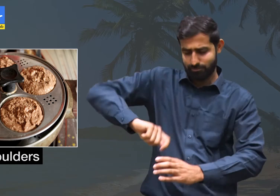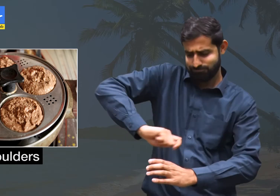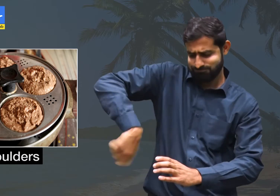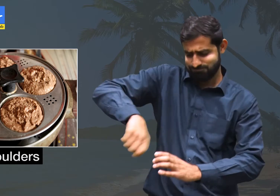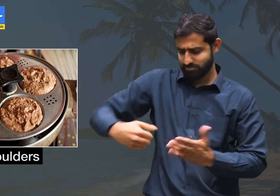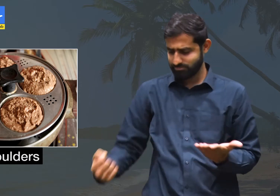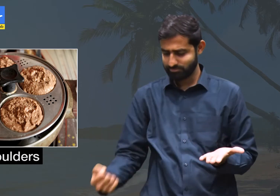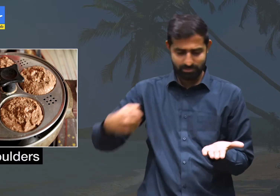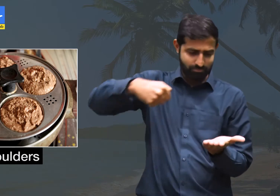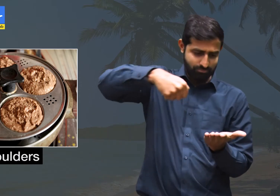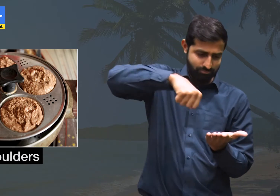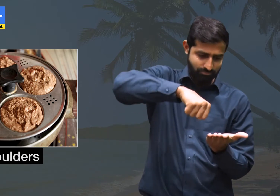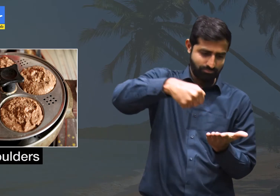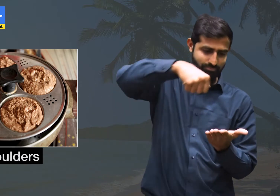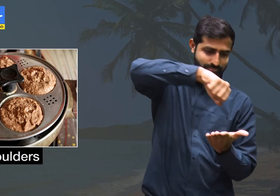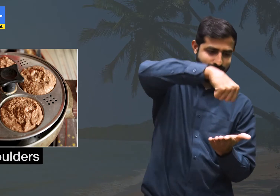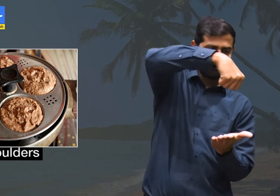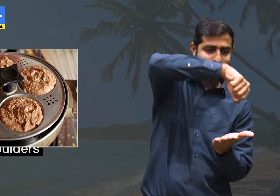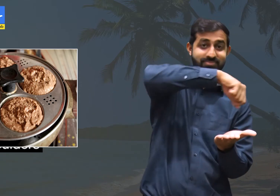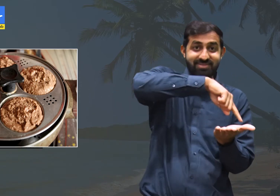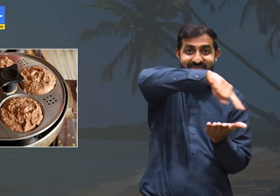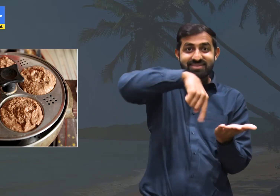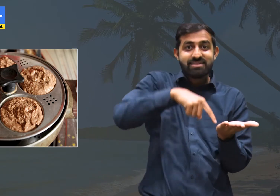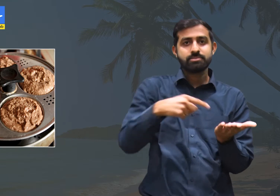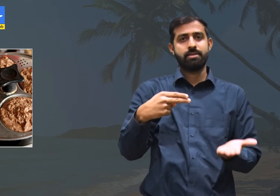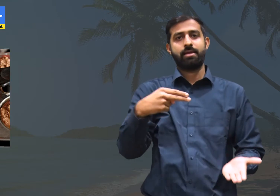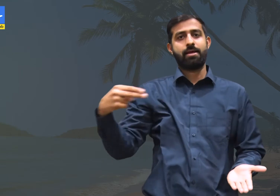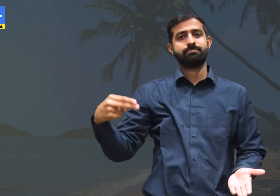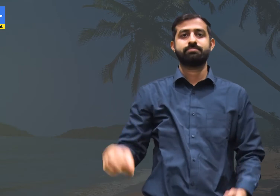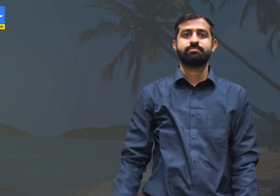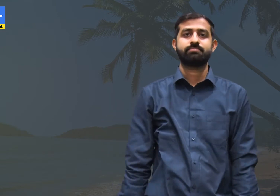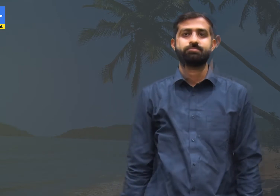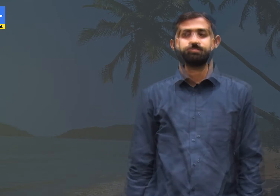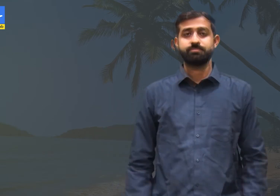container that are used to pour batter.